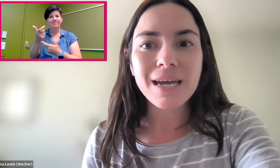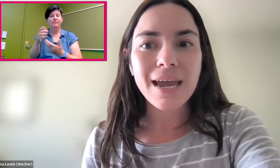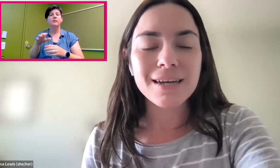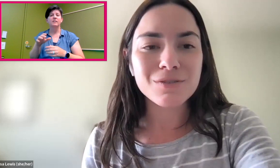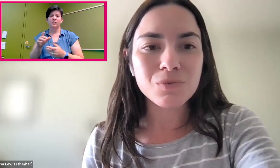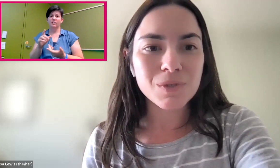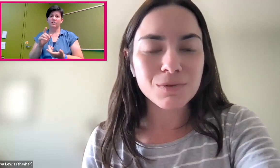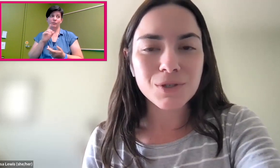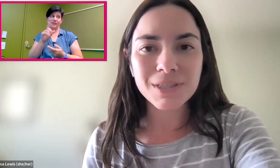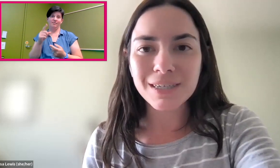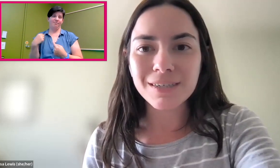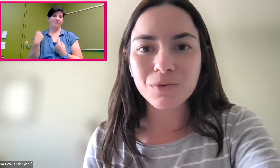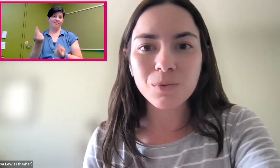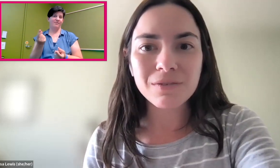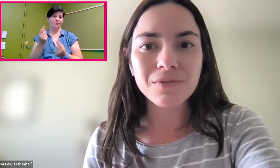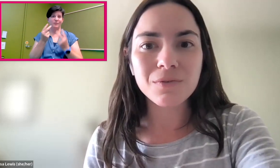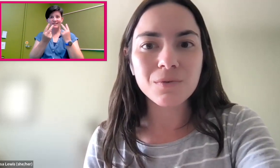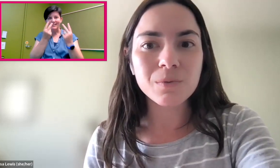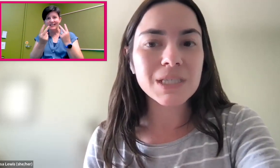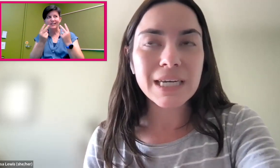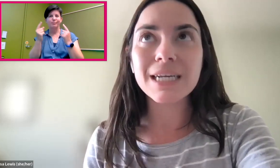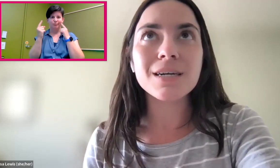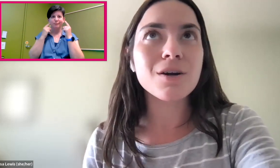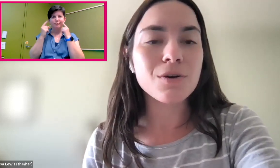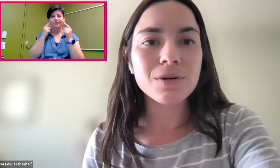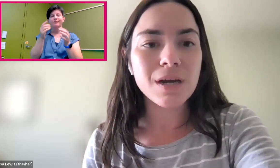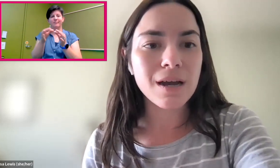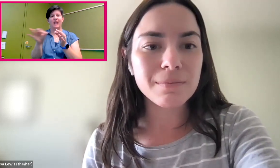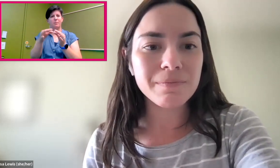And certainly, we've seen and heard